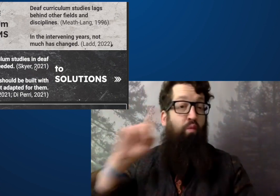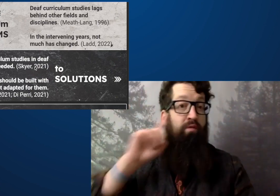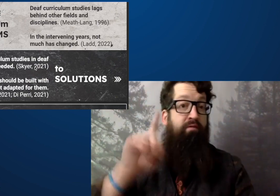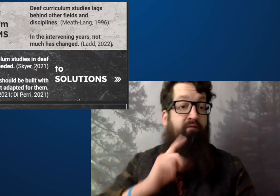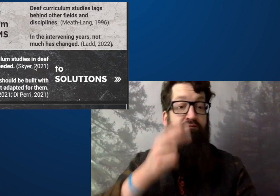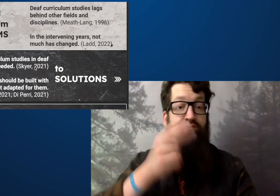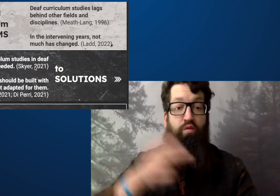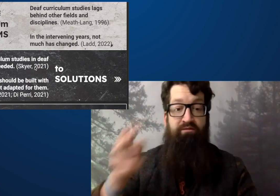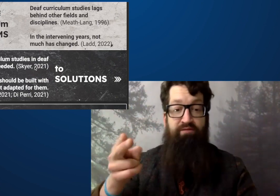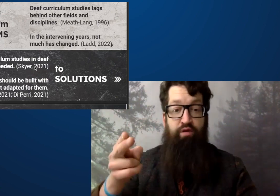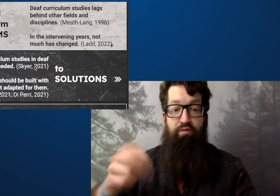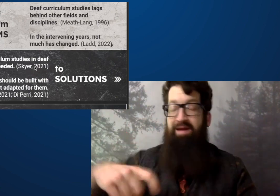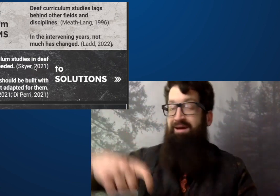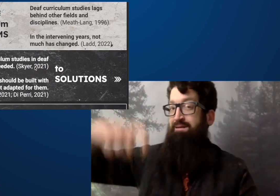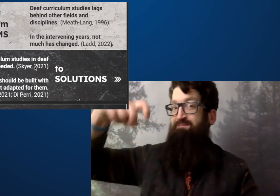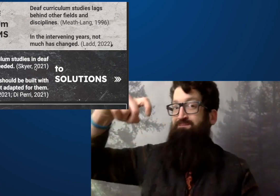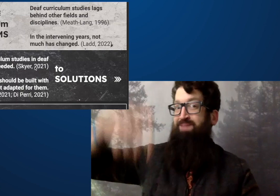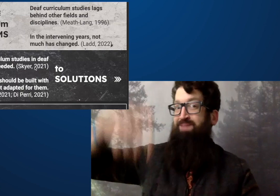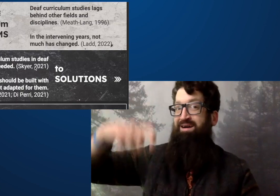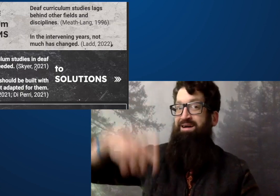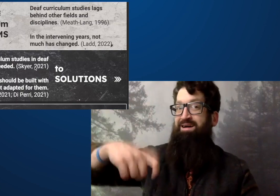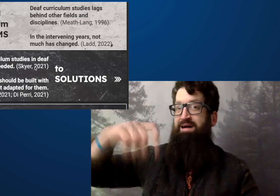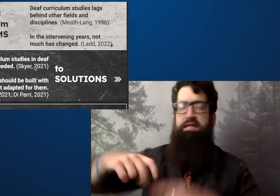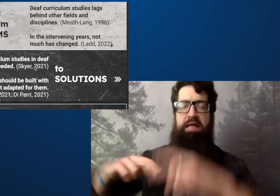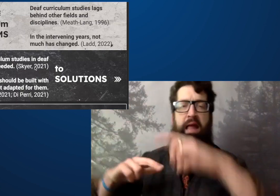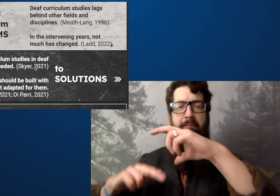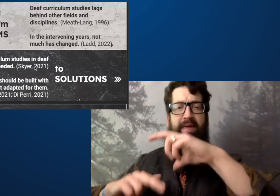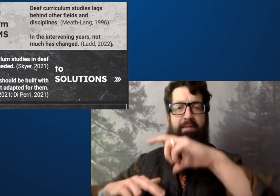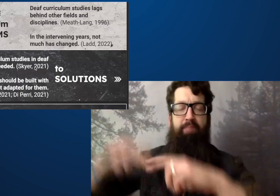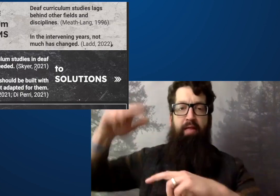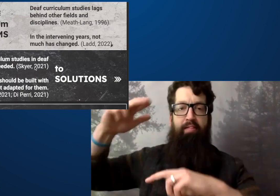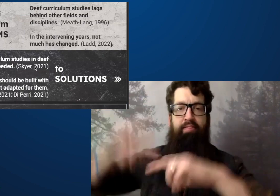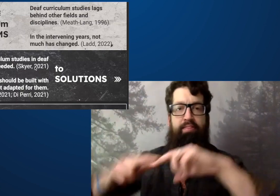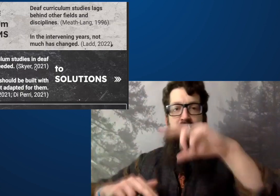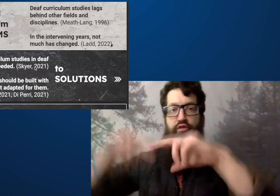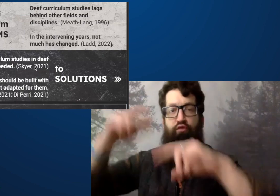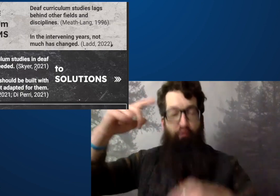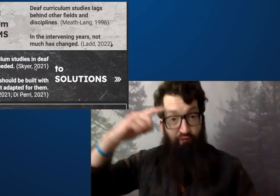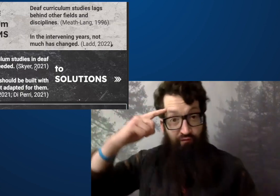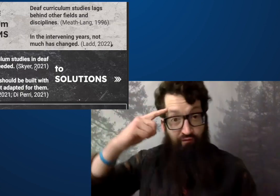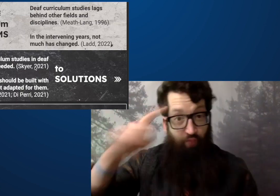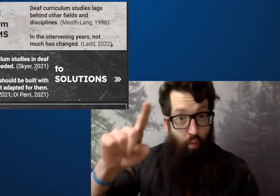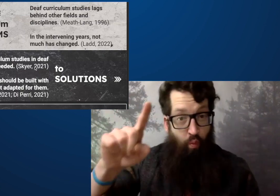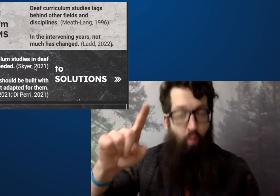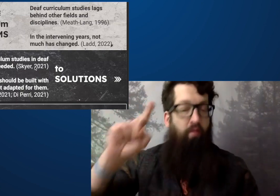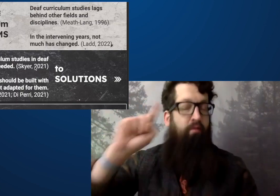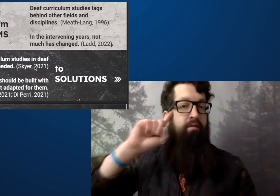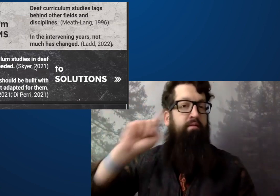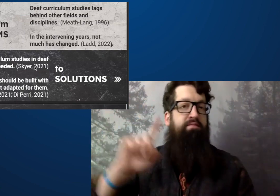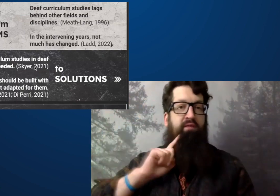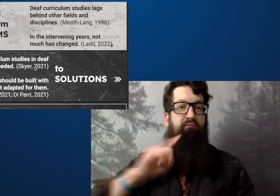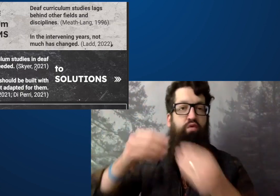It says that curriculum for deaf and hard of hearing must be